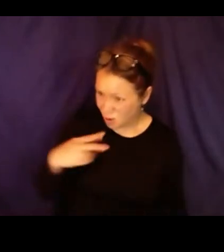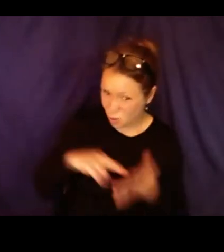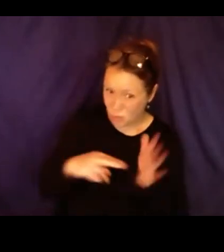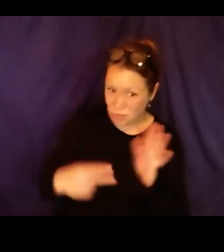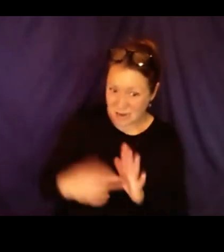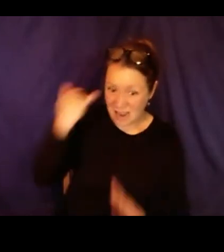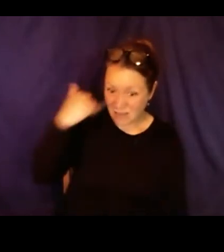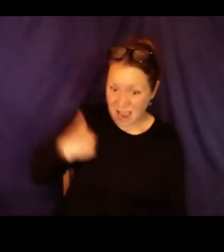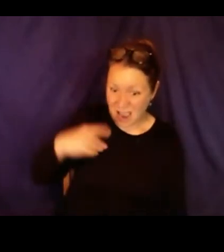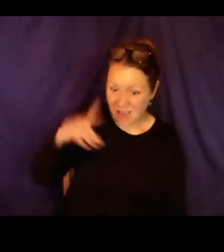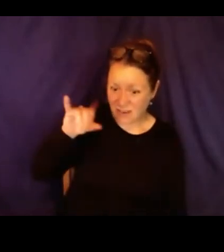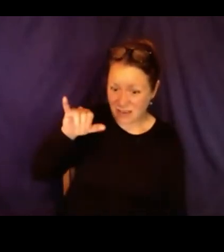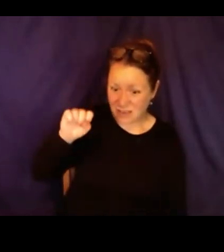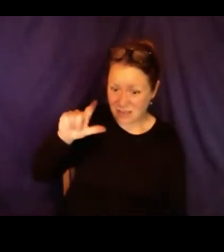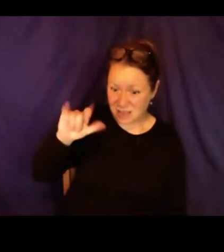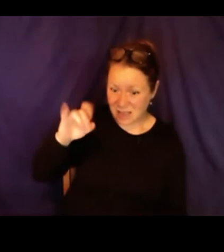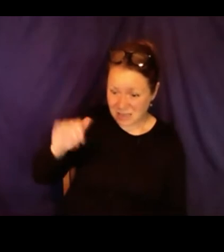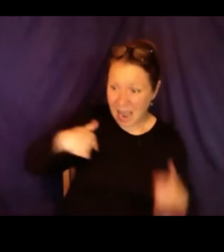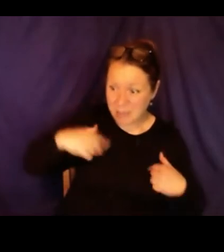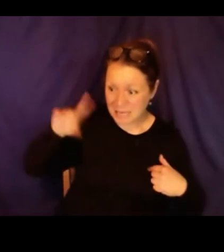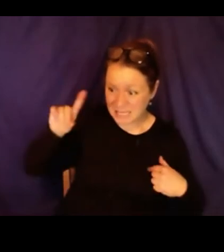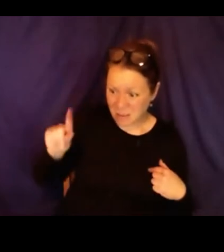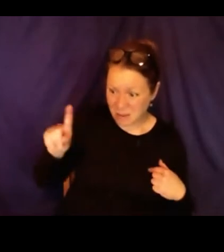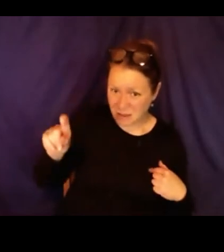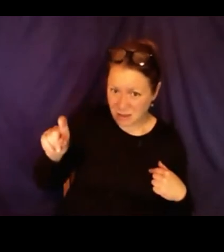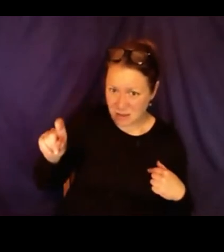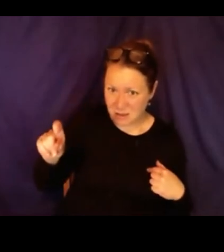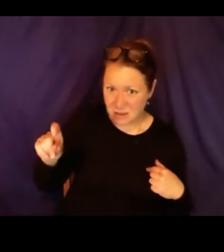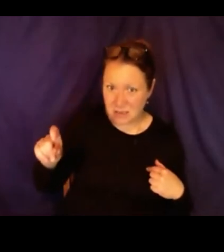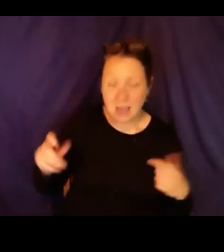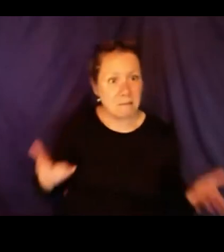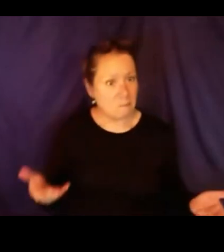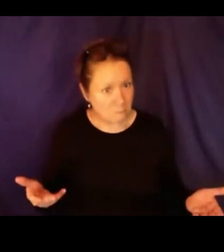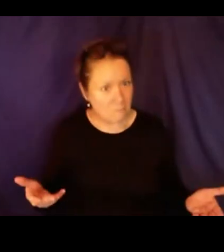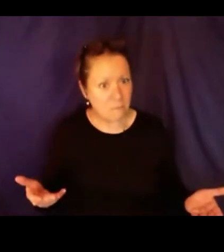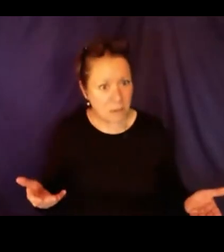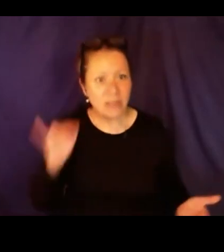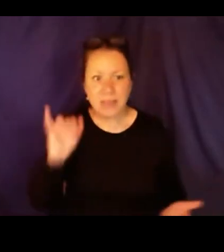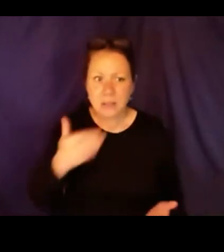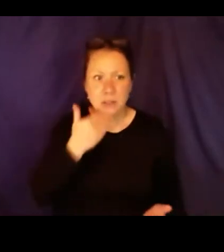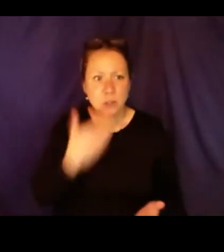they have the self-confidence they tend back and ask me did you mean if I have